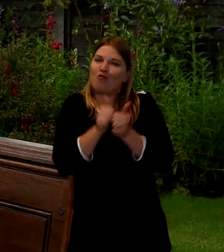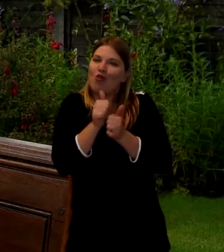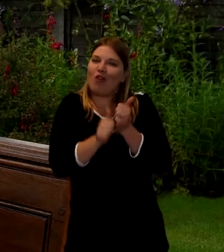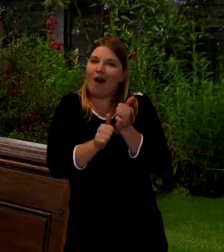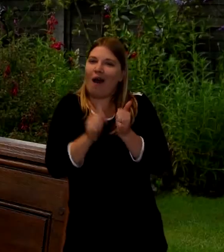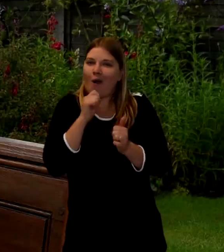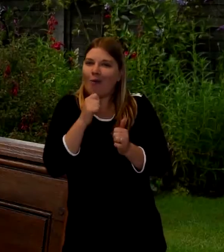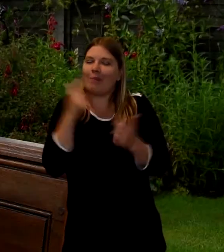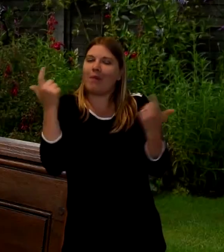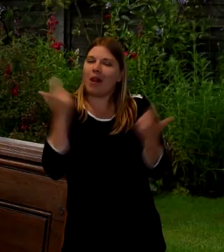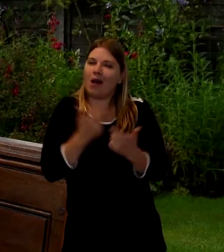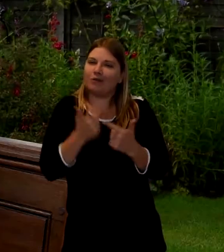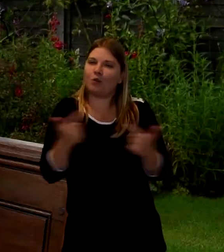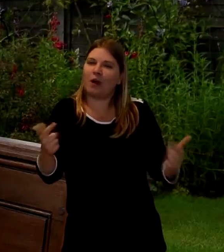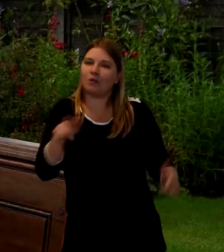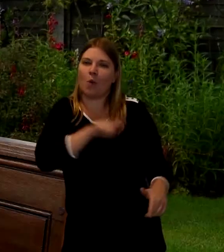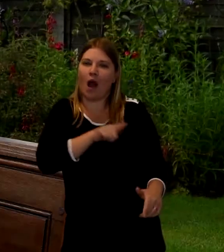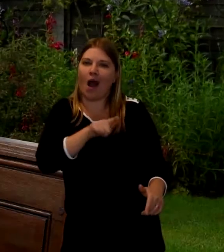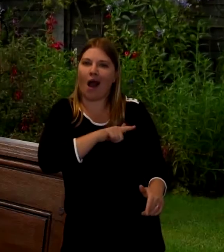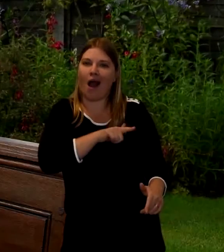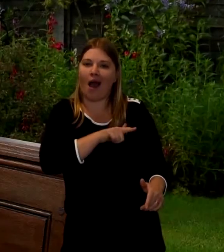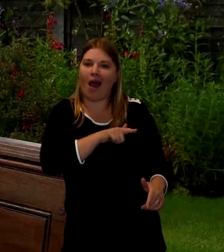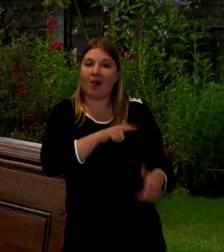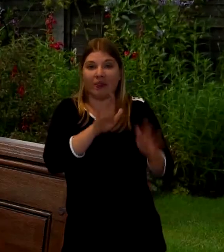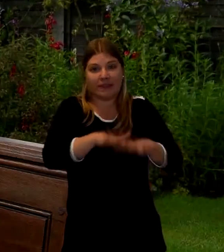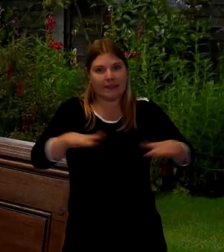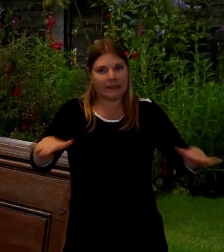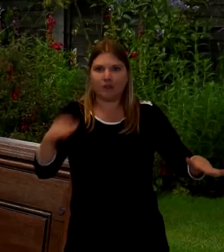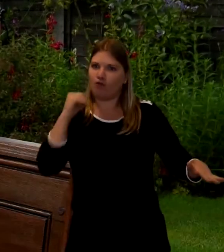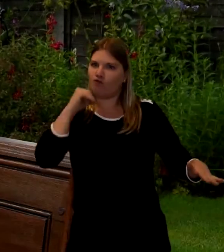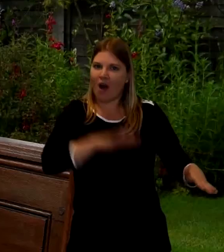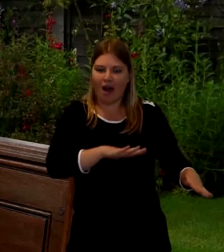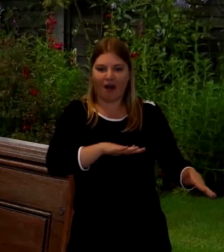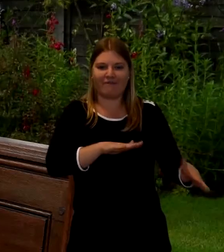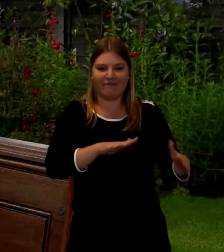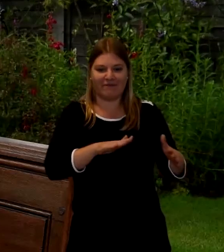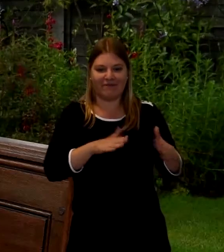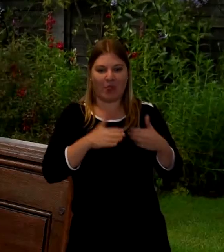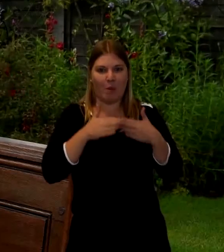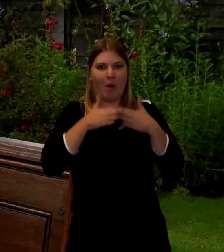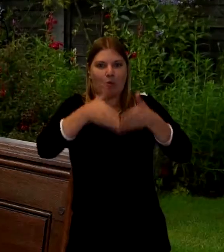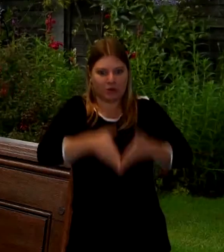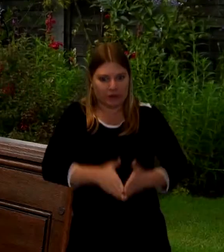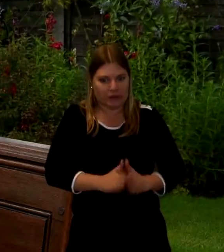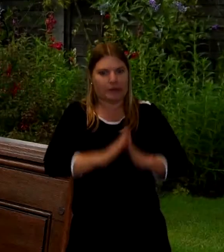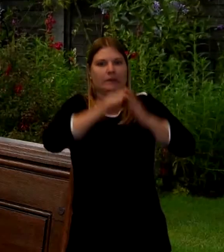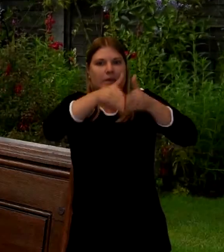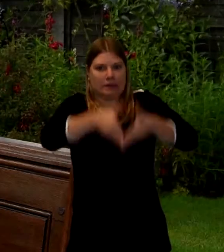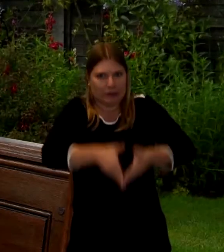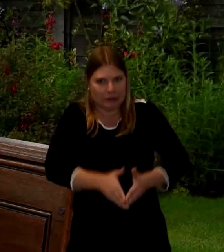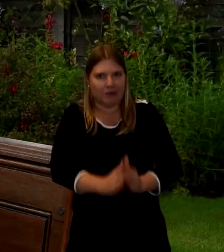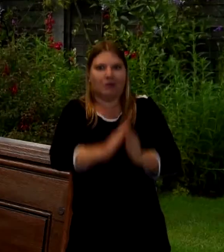us and we thought of it because there's quite a current up there at scapa flow and the boat went